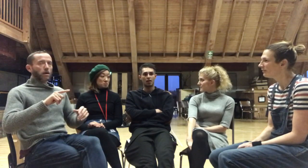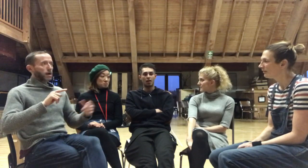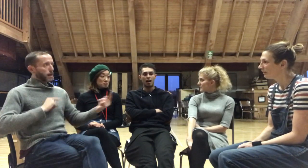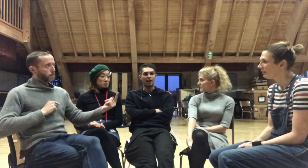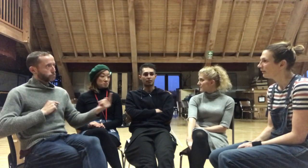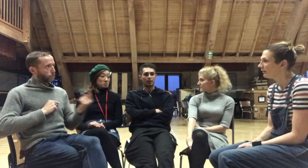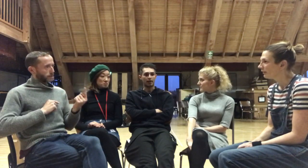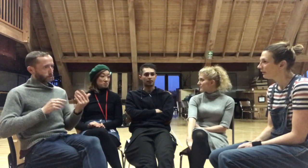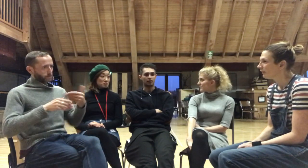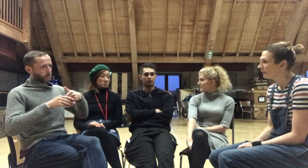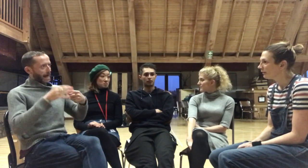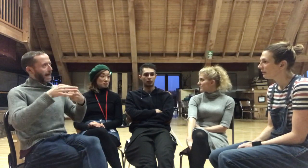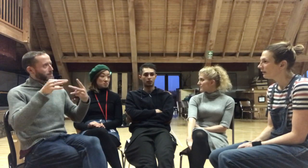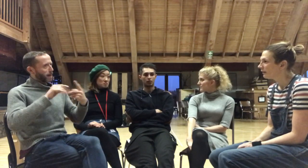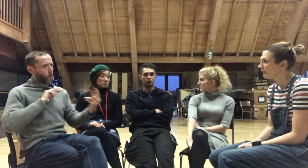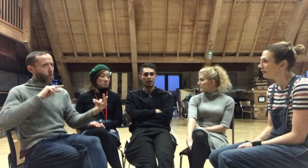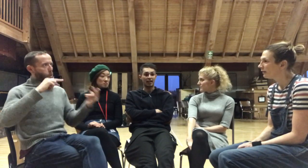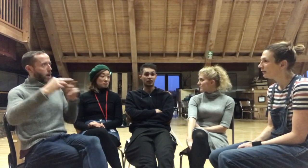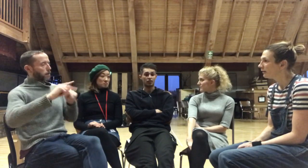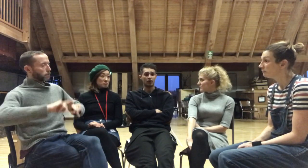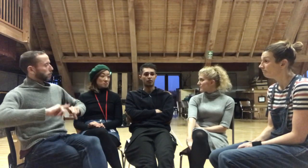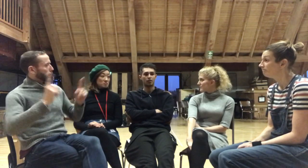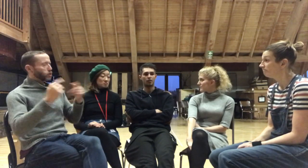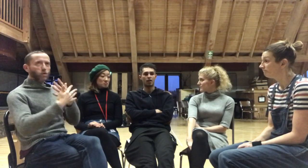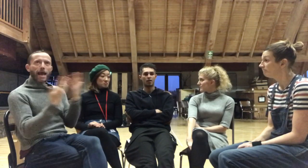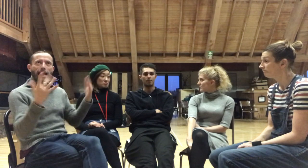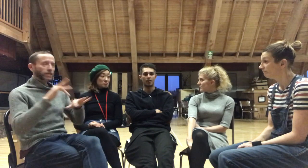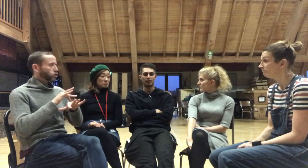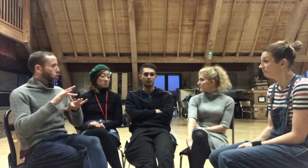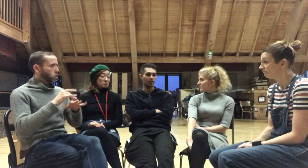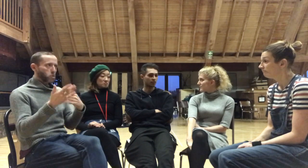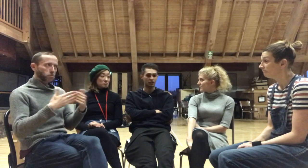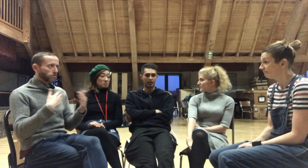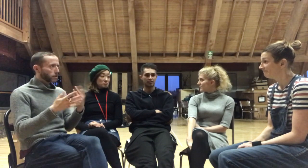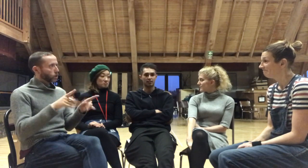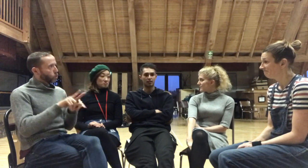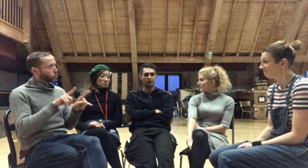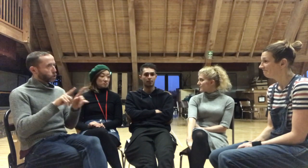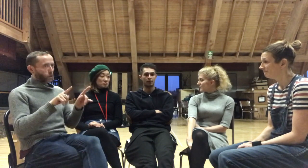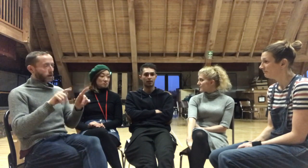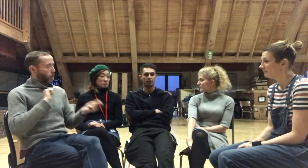completely different aspect to any show and immediately shakes things up and